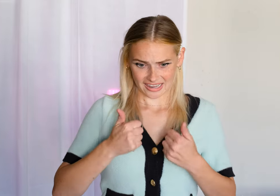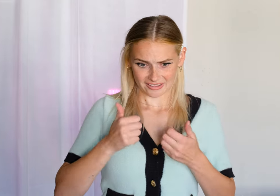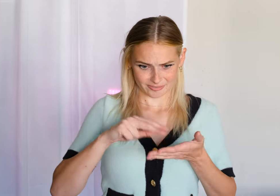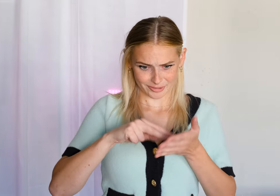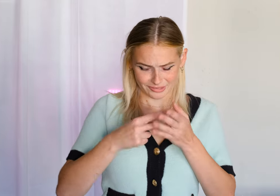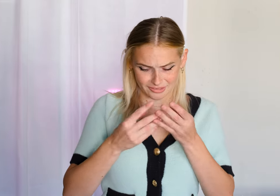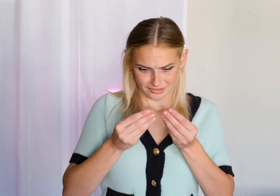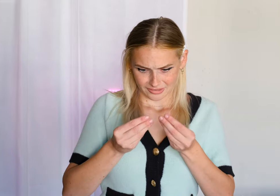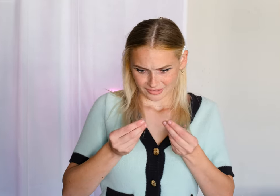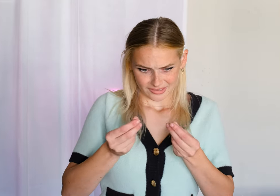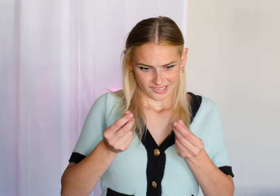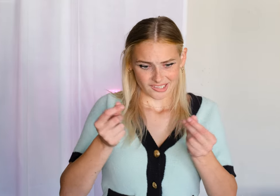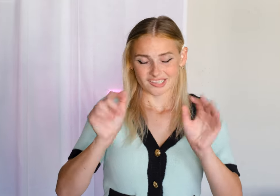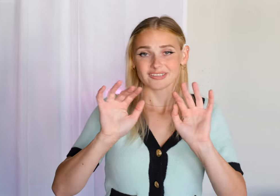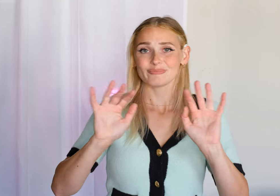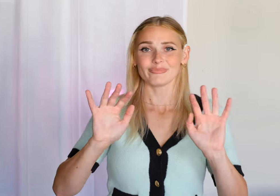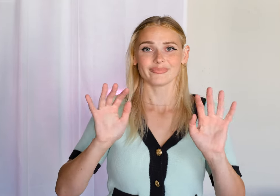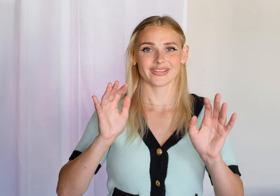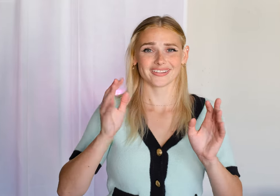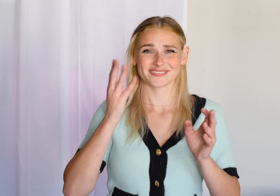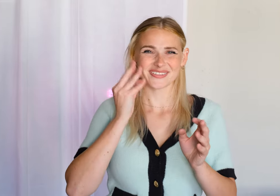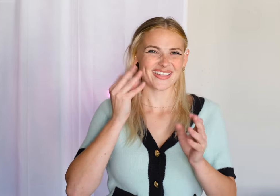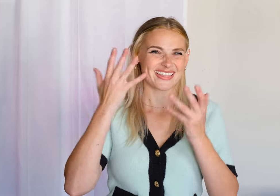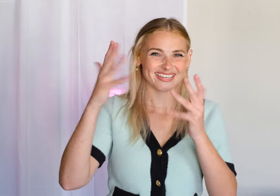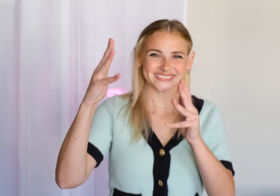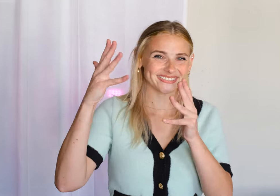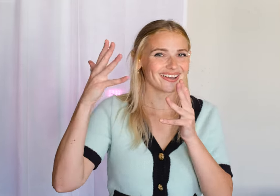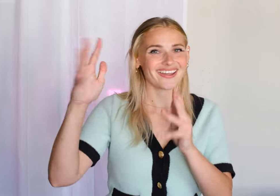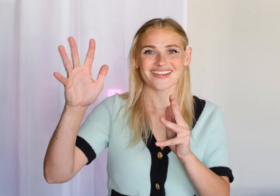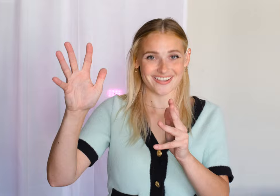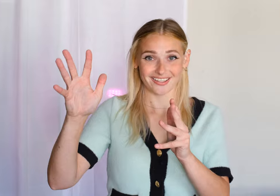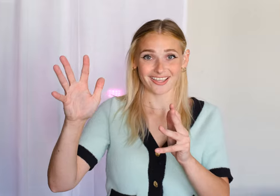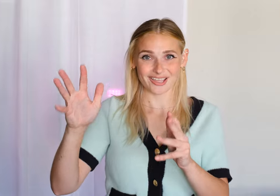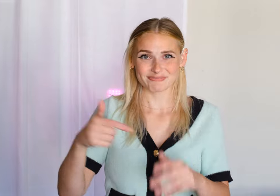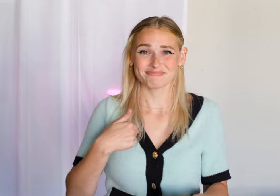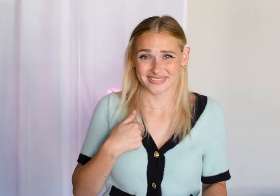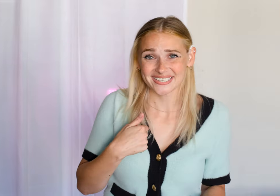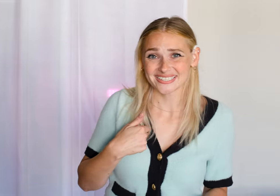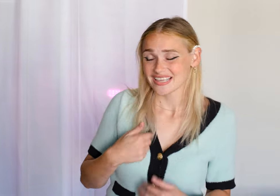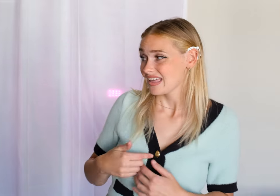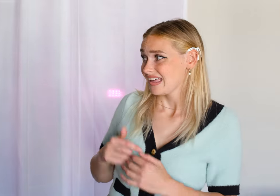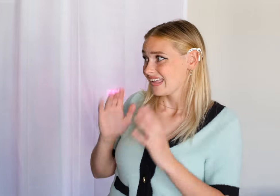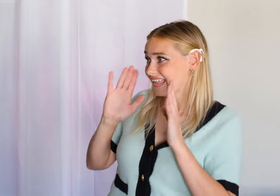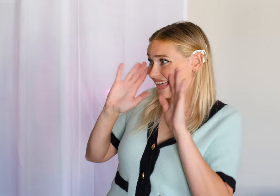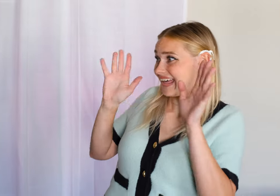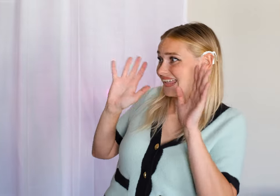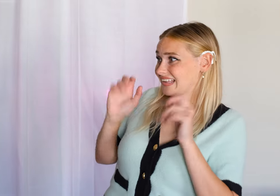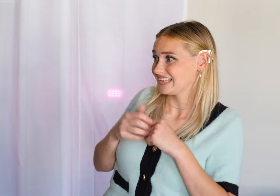🎶And life will lose all its meaning🎶 🎶For the last time🎶 It's me Hi!